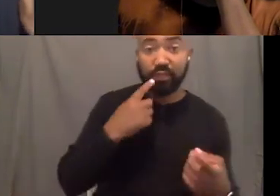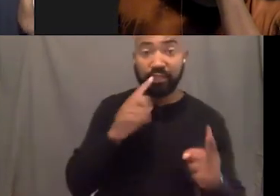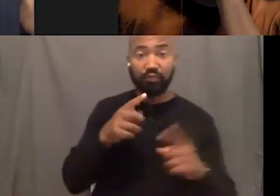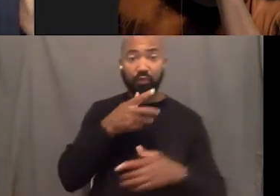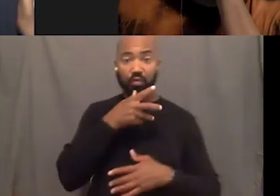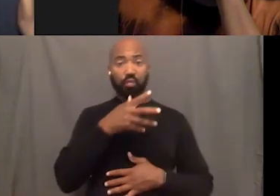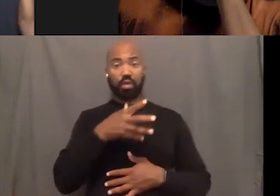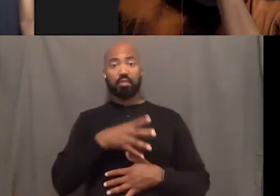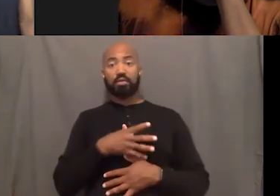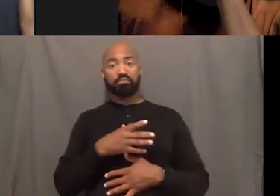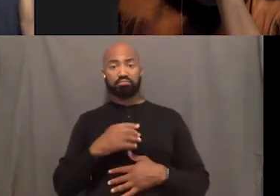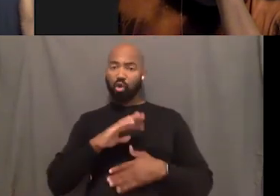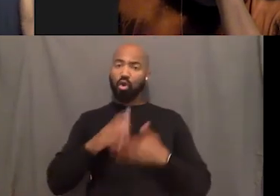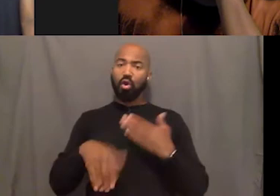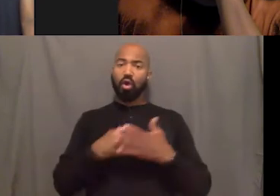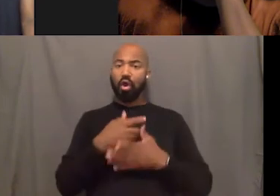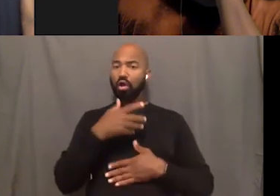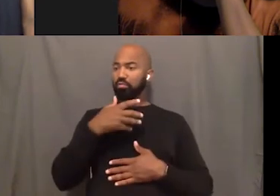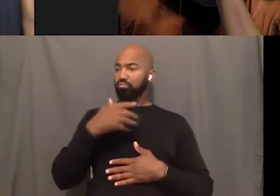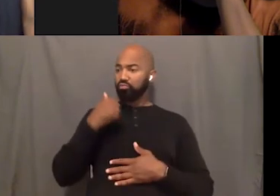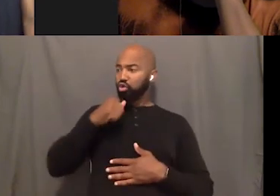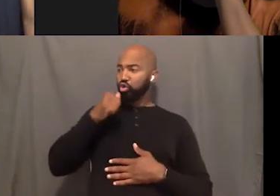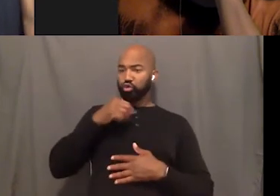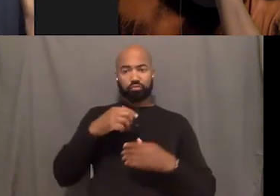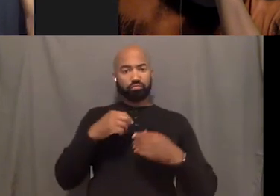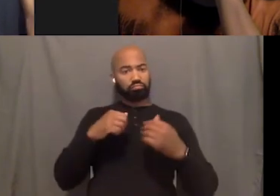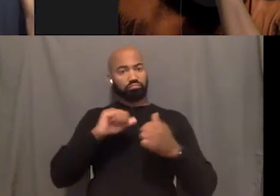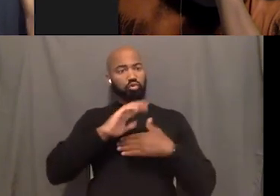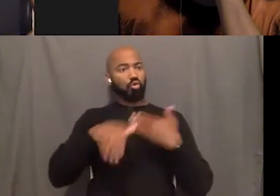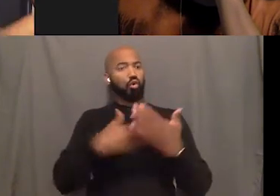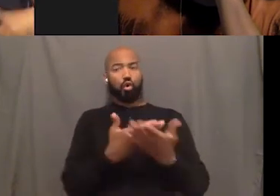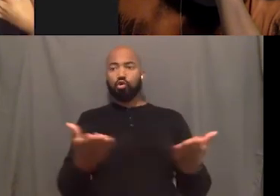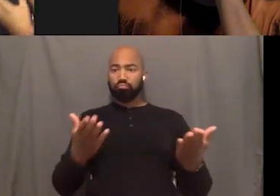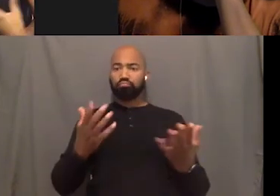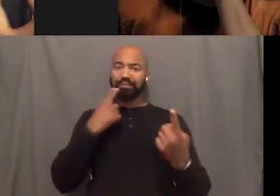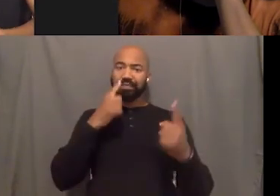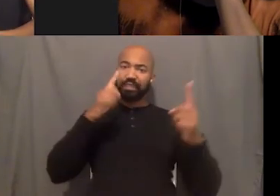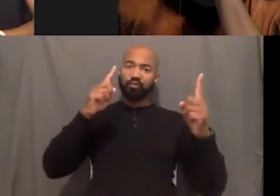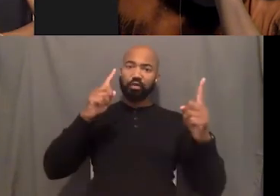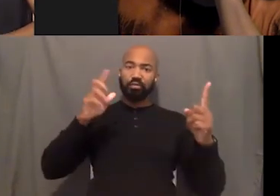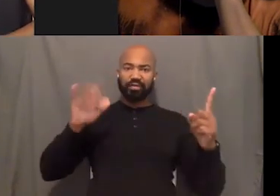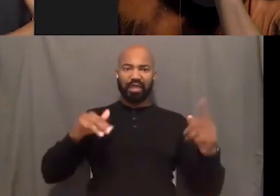all the girls are going to be successful. So I love being able to go and